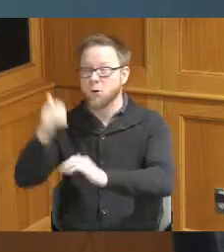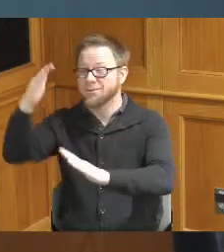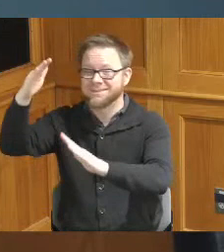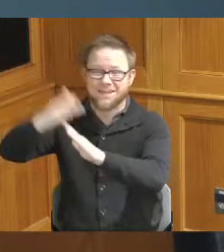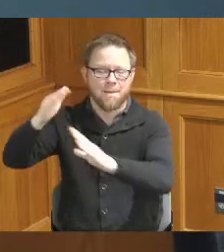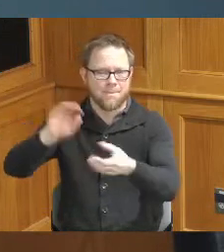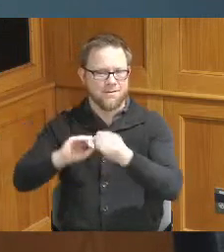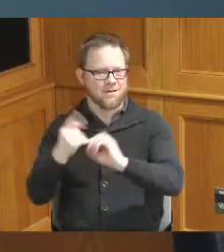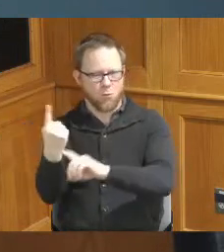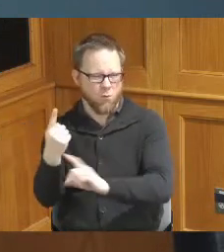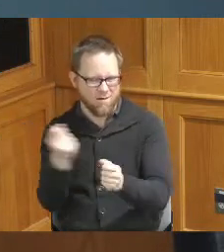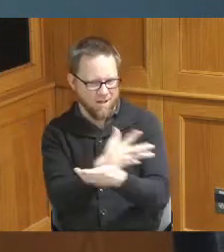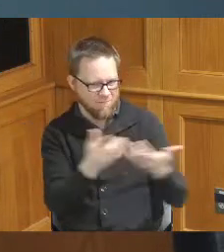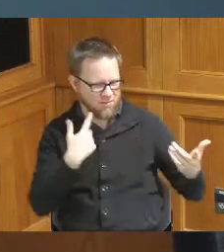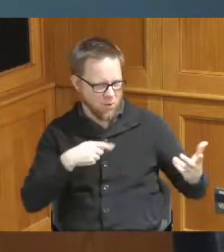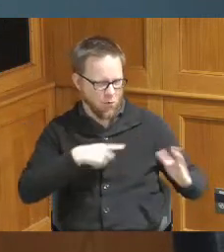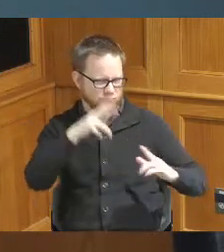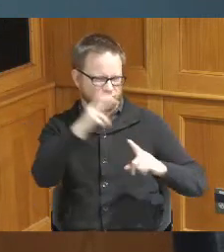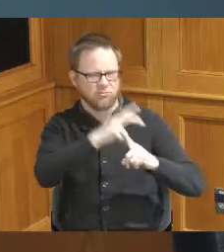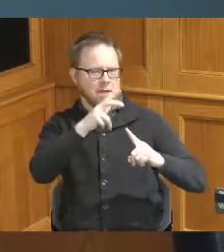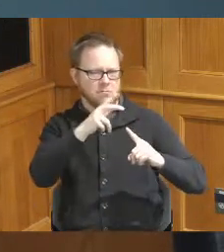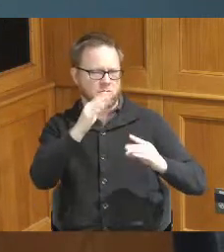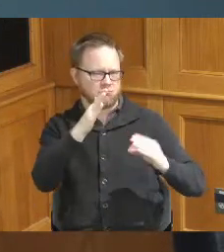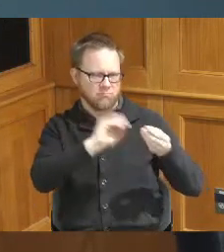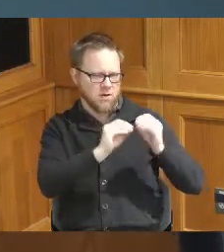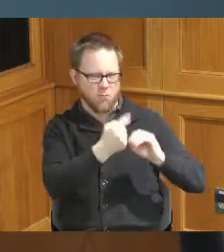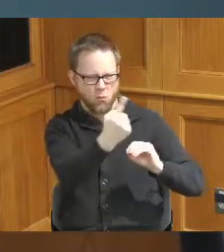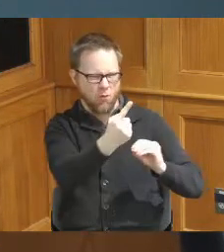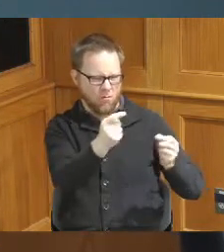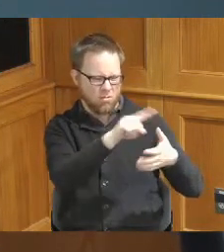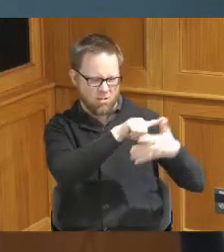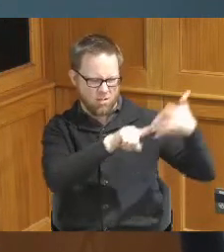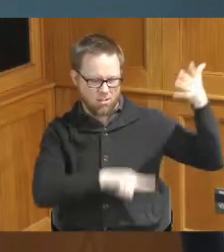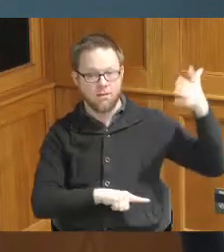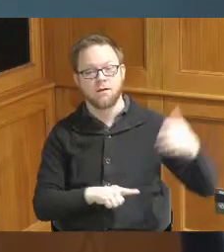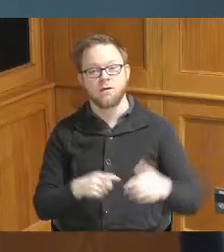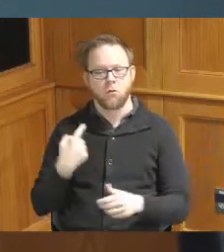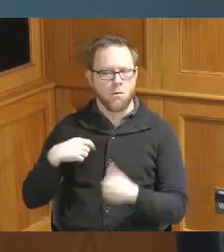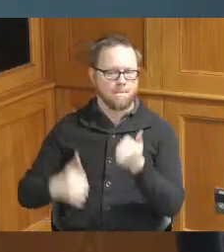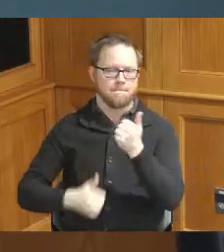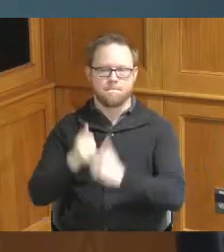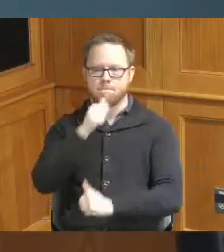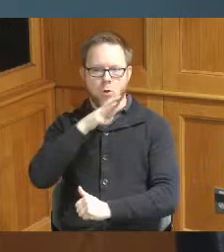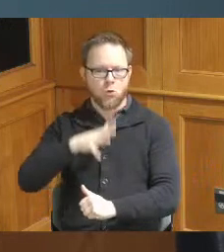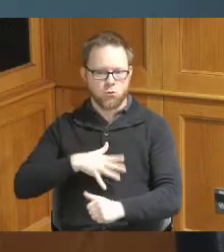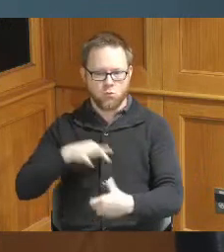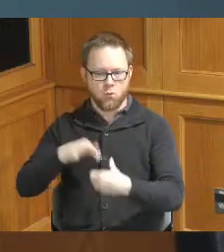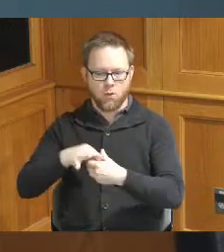one in everything that's that's our goal to be number one of the most women in elected positions